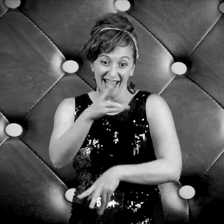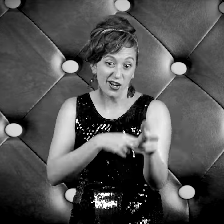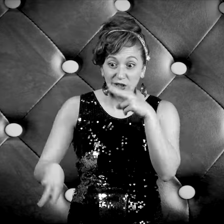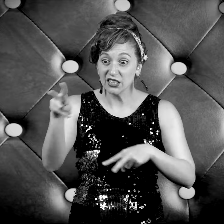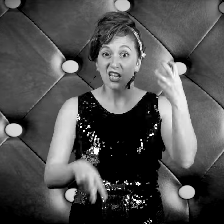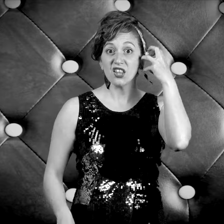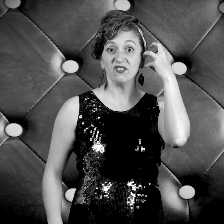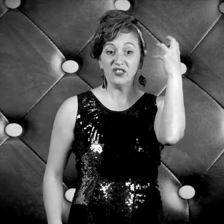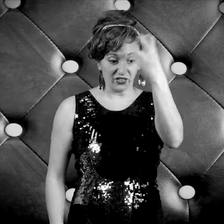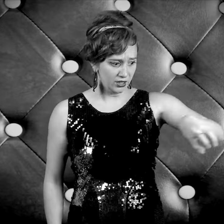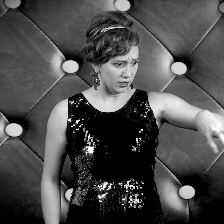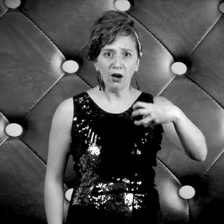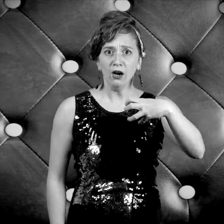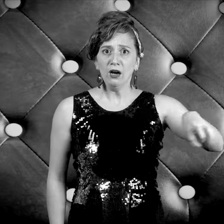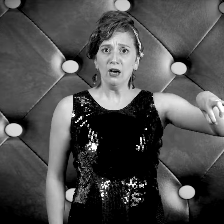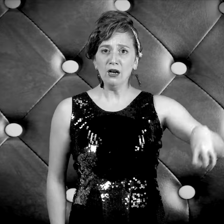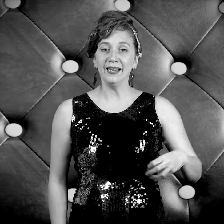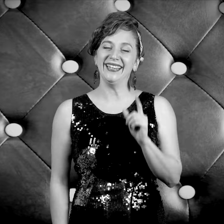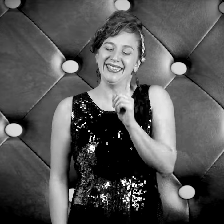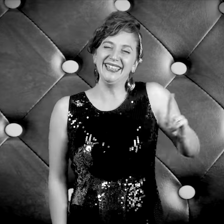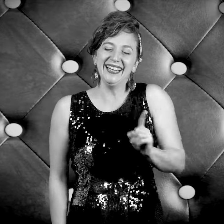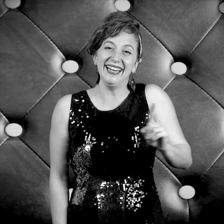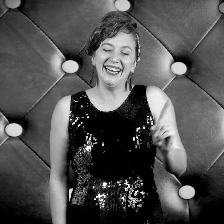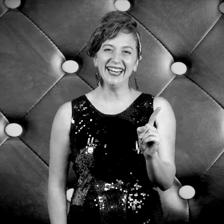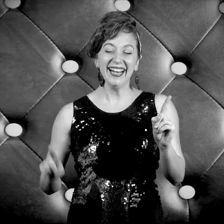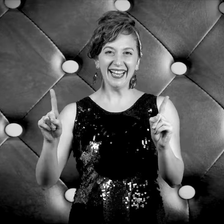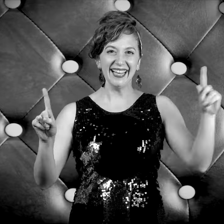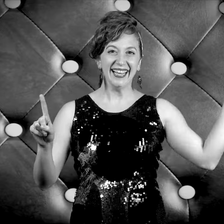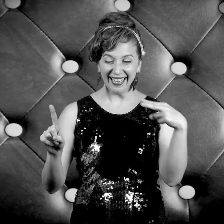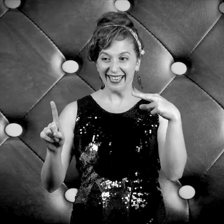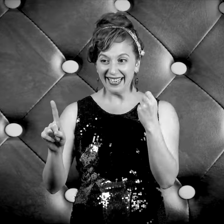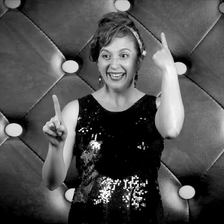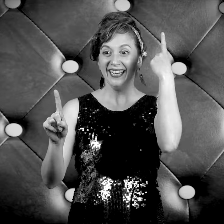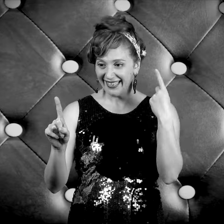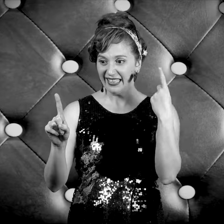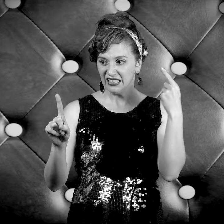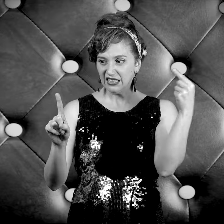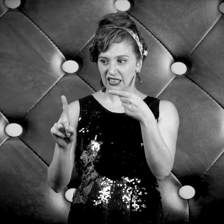When I looked inside, the phone was off the hook And as I walked up to my baby - then I got my baby’s number